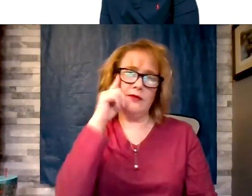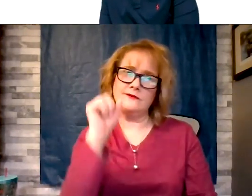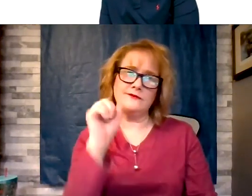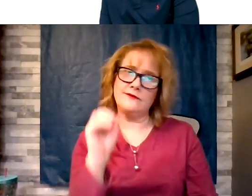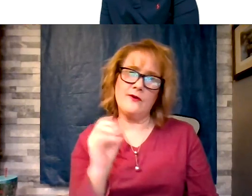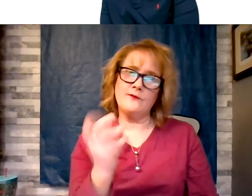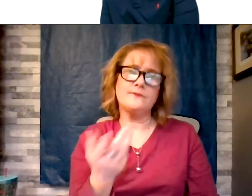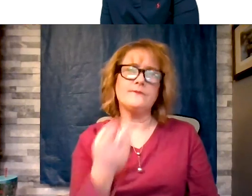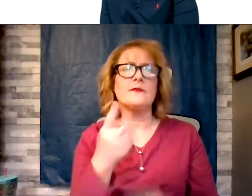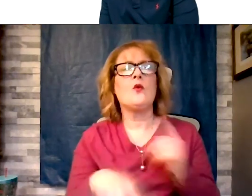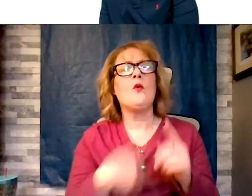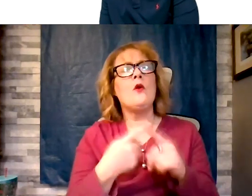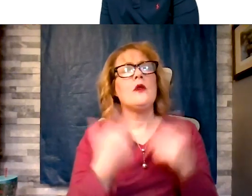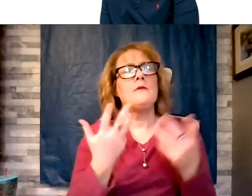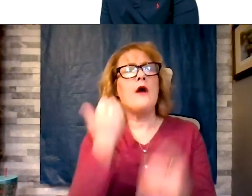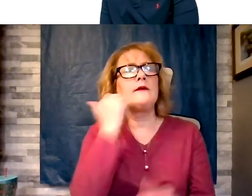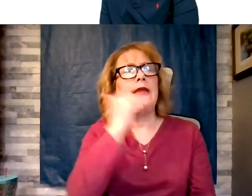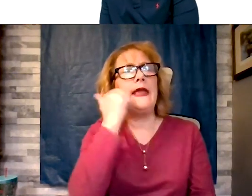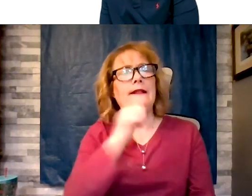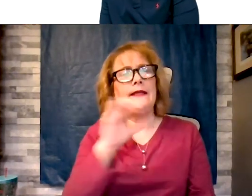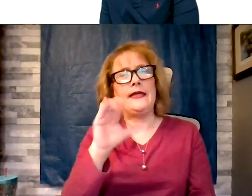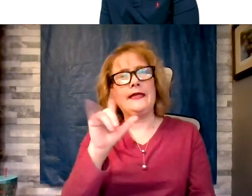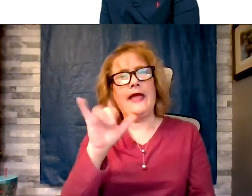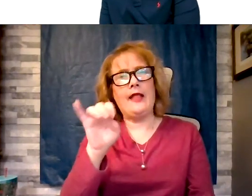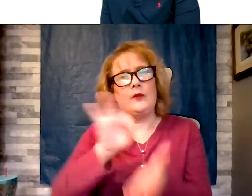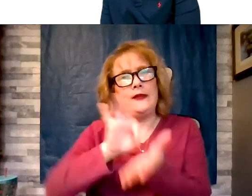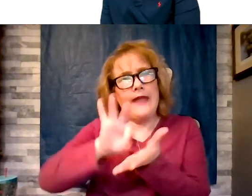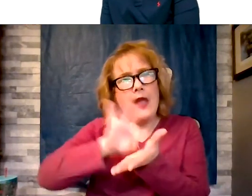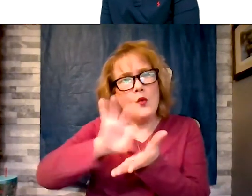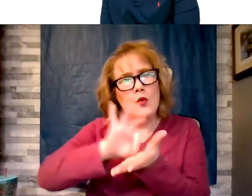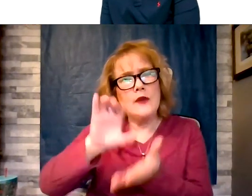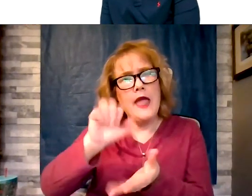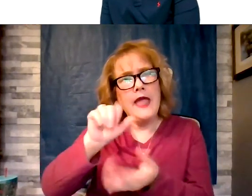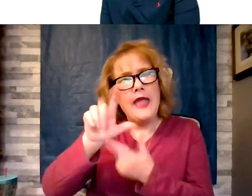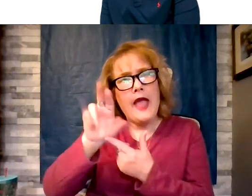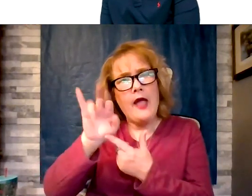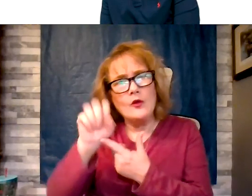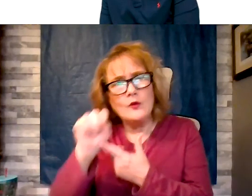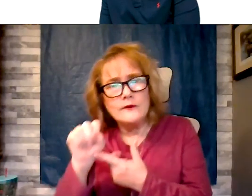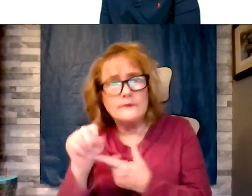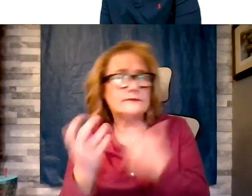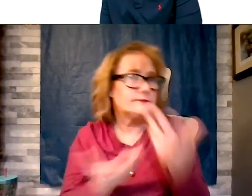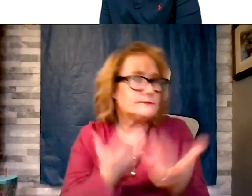count? It makes a tremendous